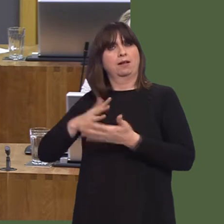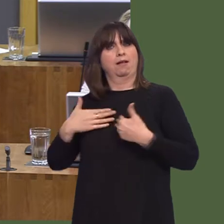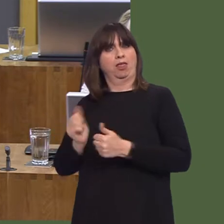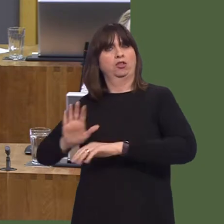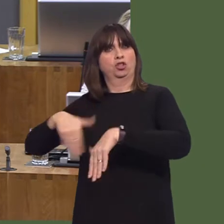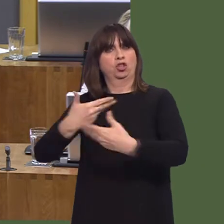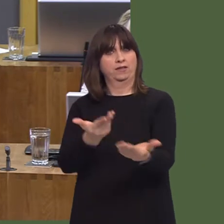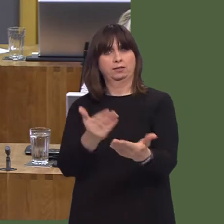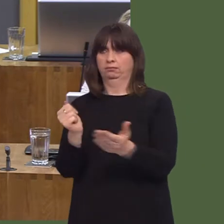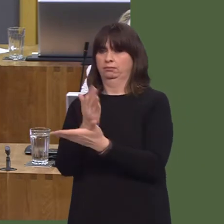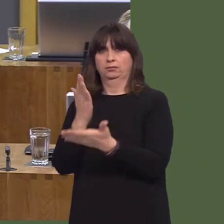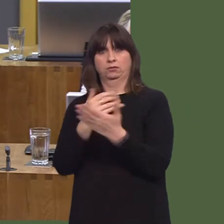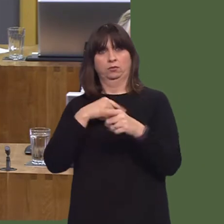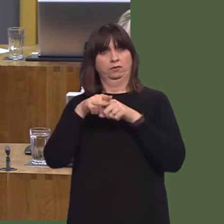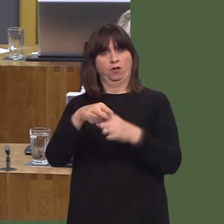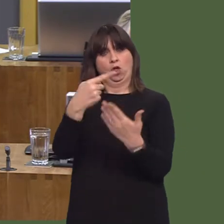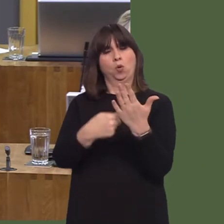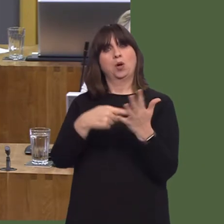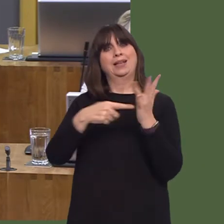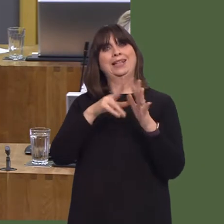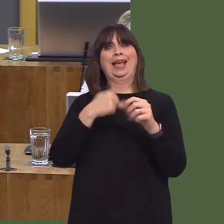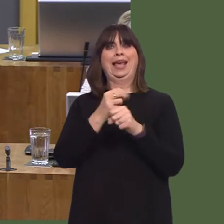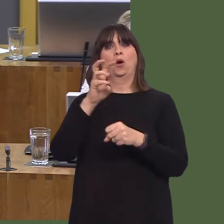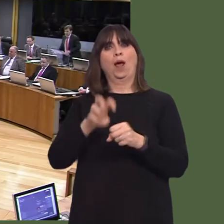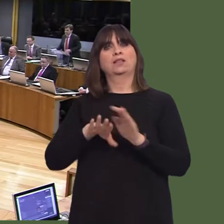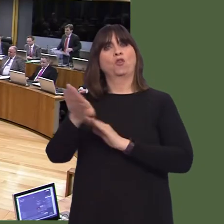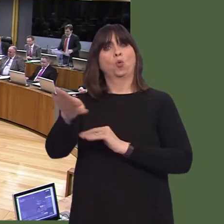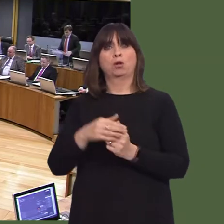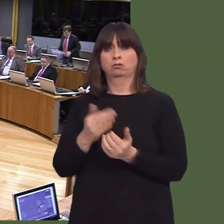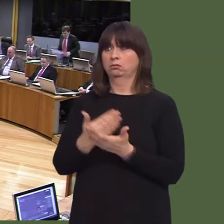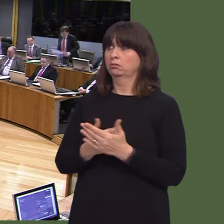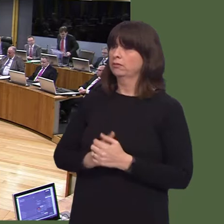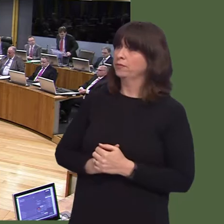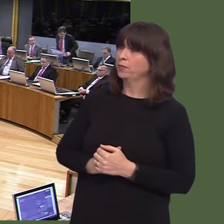for foreign direct investment for 30 yearsóbut also a Government that understands that it's